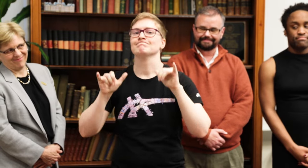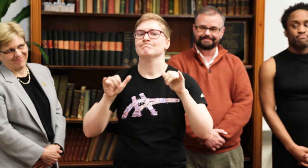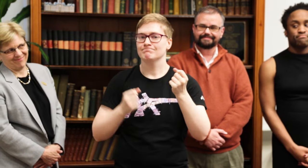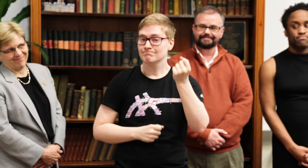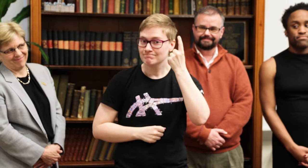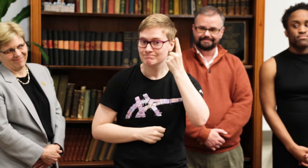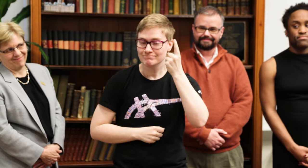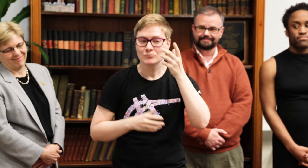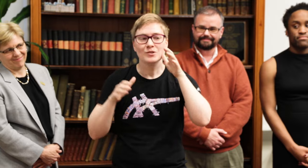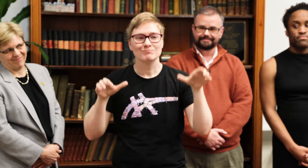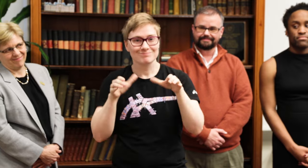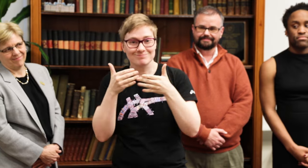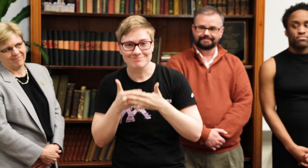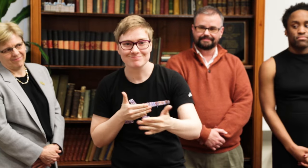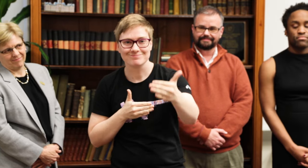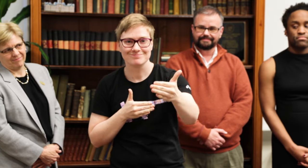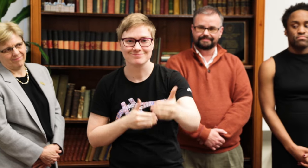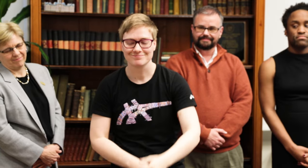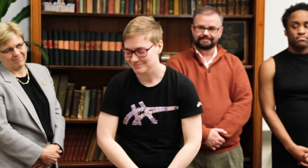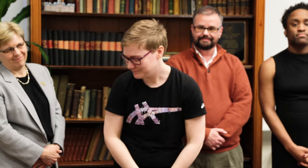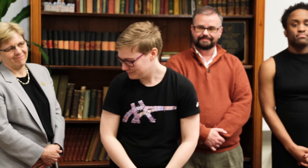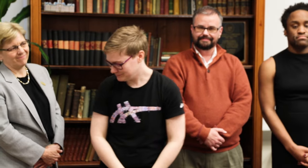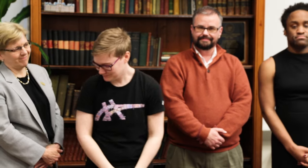We were better able to understand the various perspectives we each bring and have a better sense of how we will continue our work from this point on.